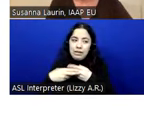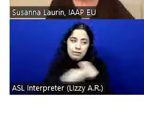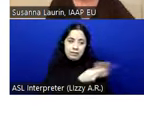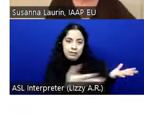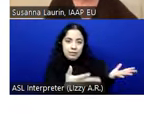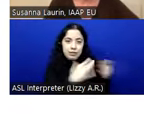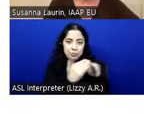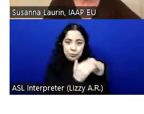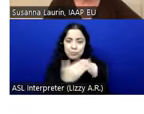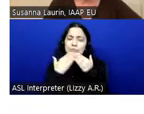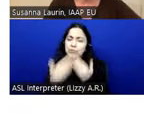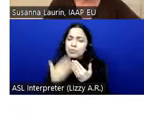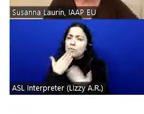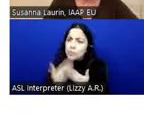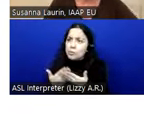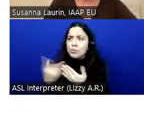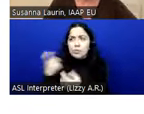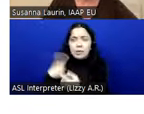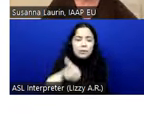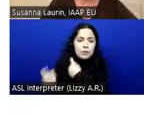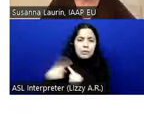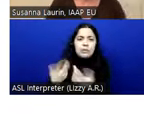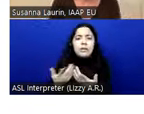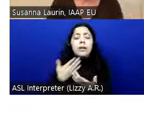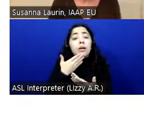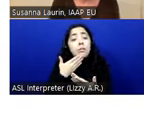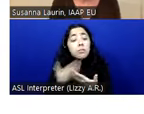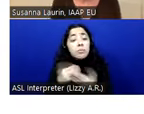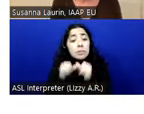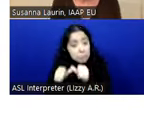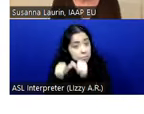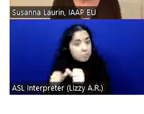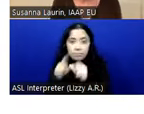the good questions. Keep asking them. If we know that you need more, then we can have another